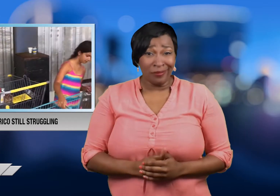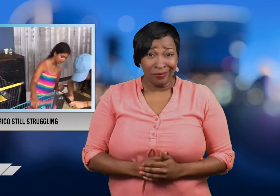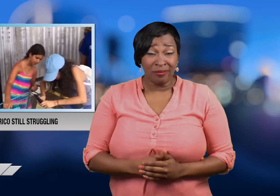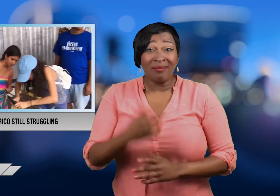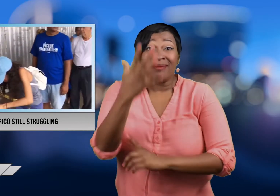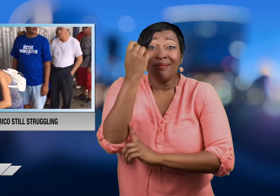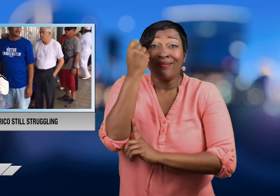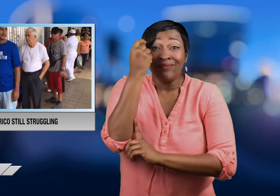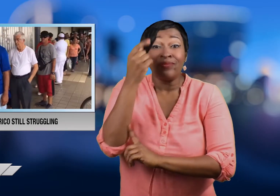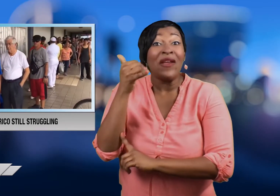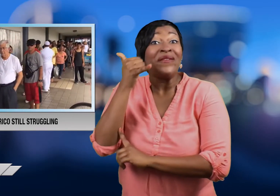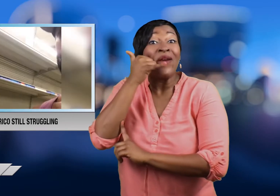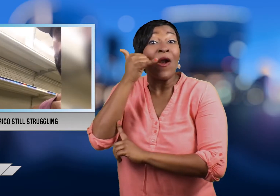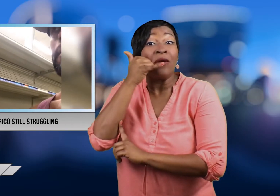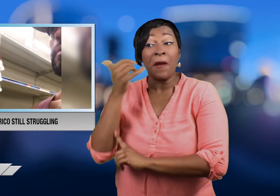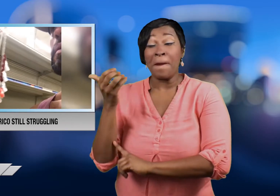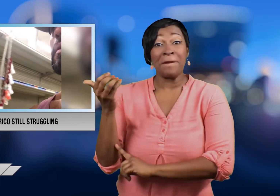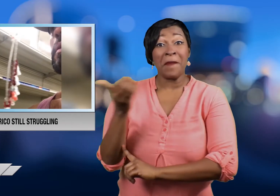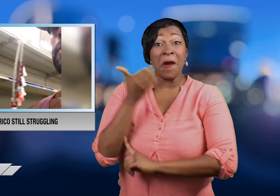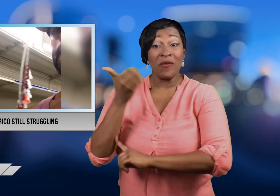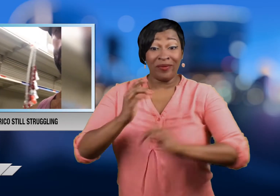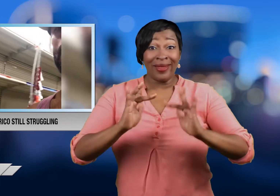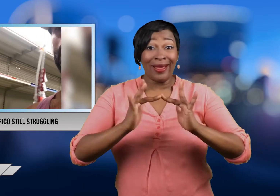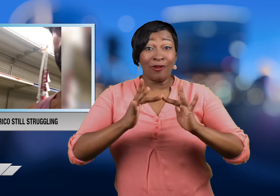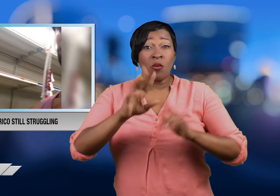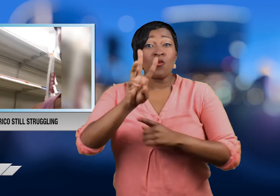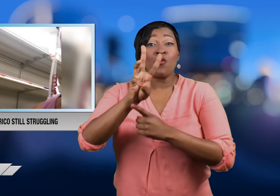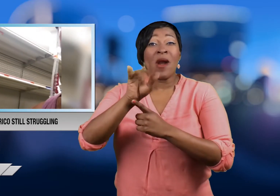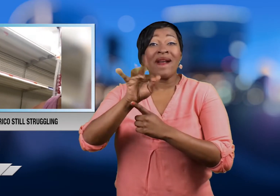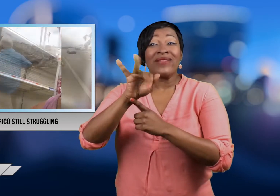But connecting to cell service or the internet